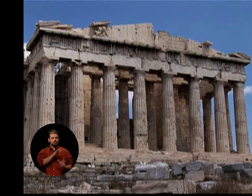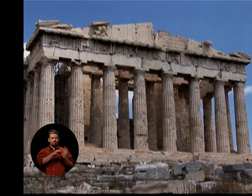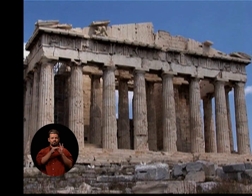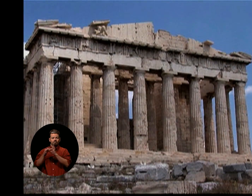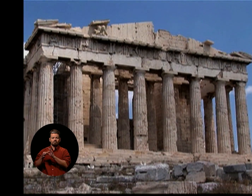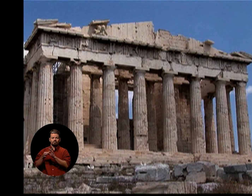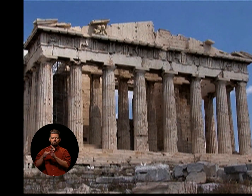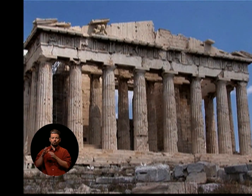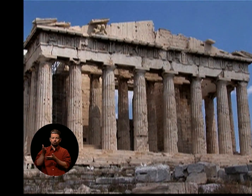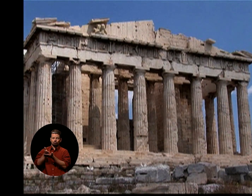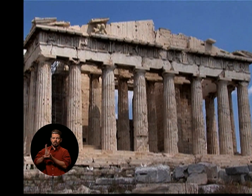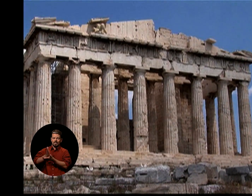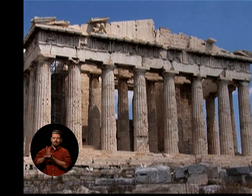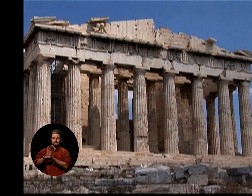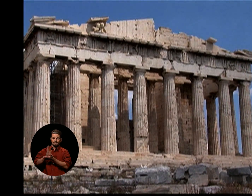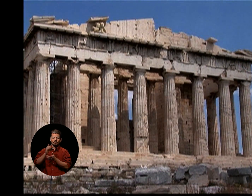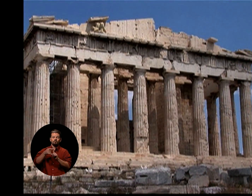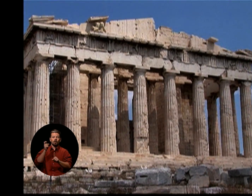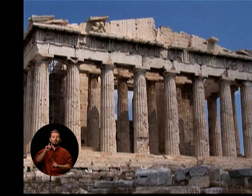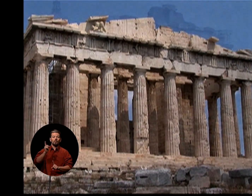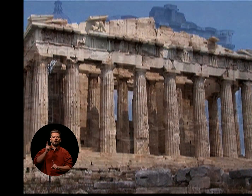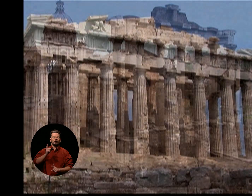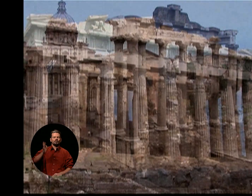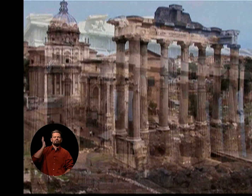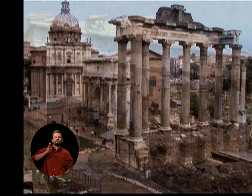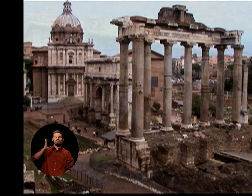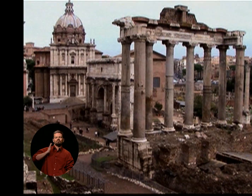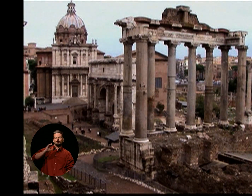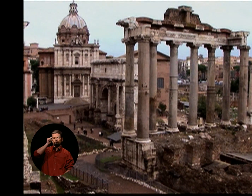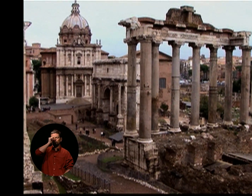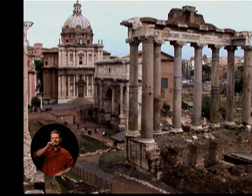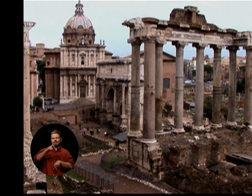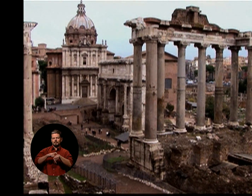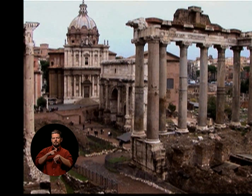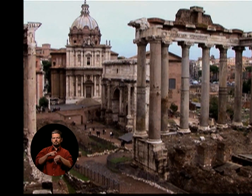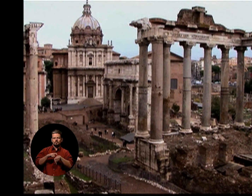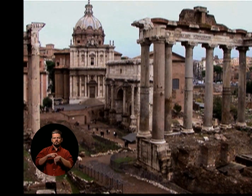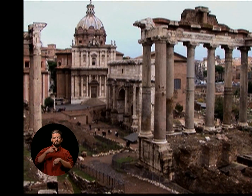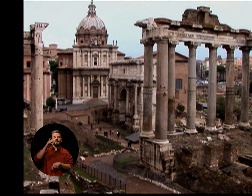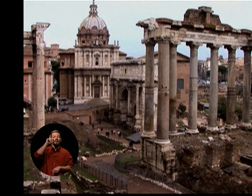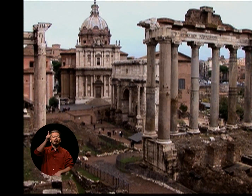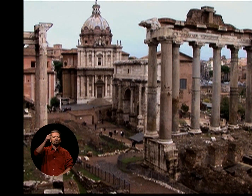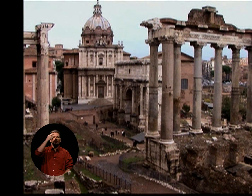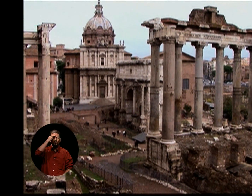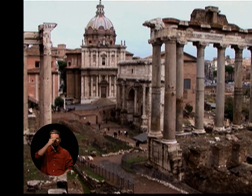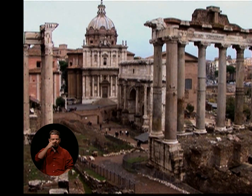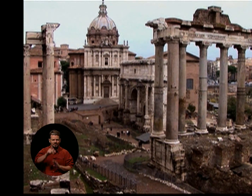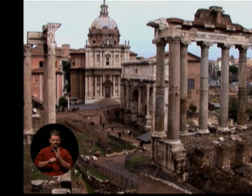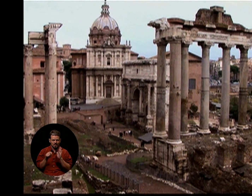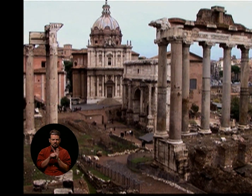FROM THE GREAT THINKERS OF, FIRST, THE GREEK CITY-STATES AND LATER THE ROMAN EMPIRE.